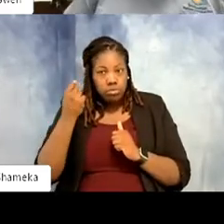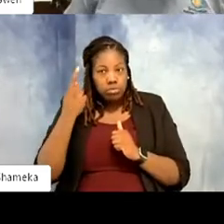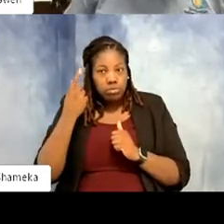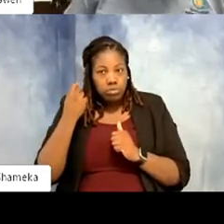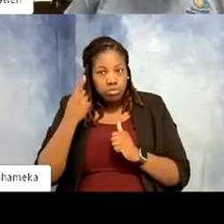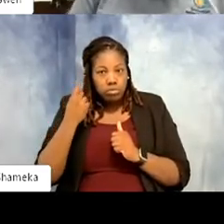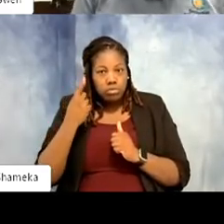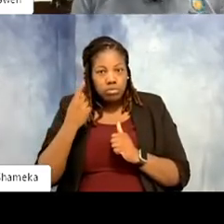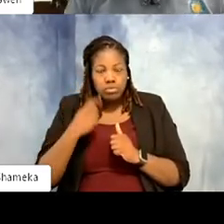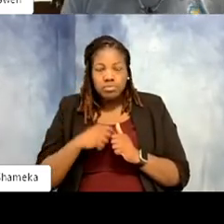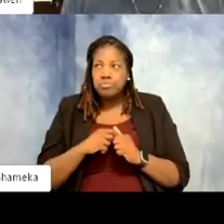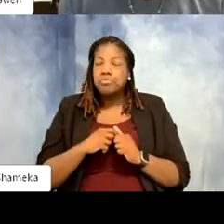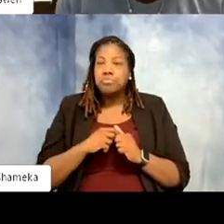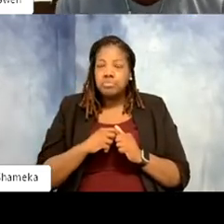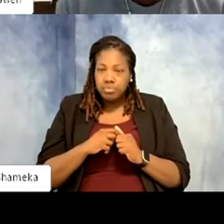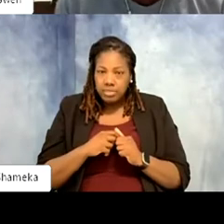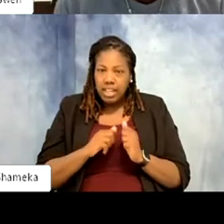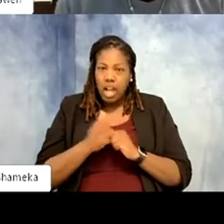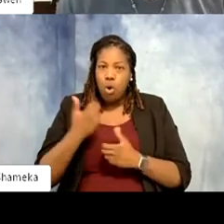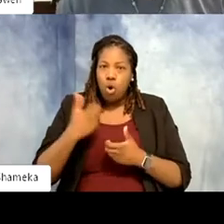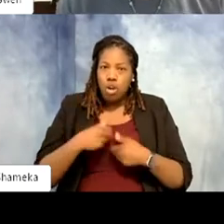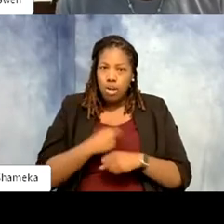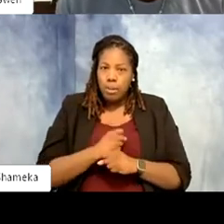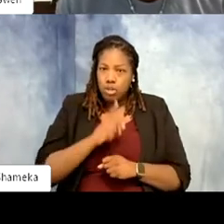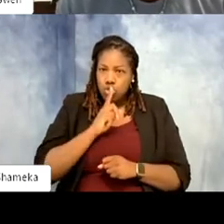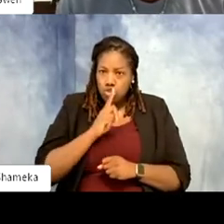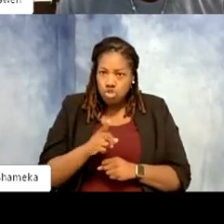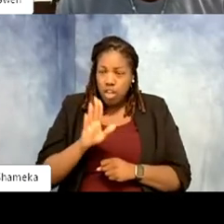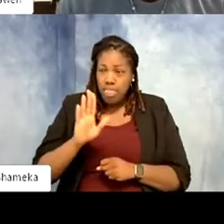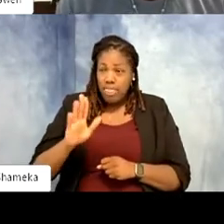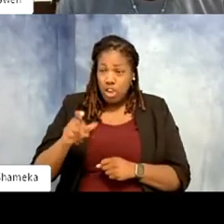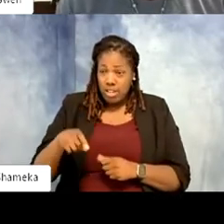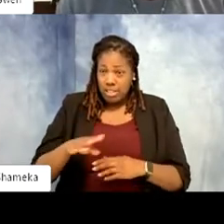they were and how hard it was to make sure that their needs were met. I took birds for granted.